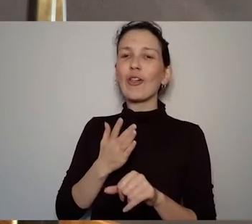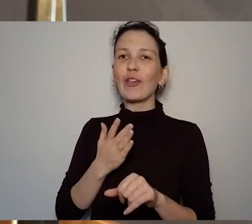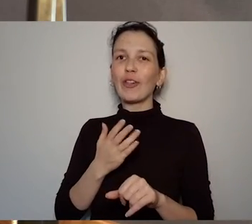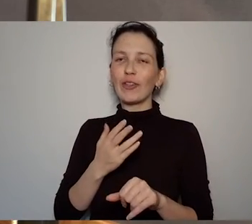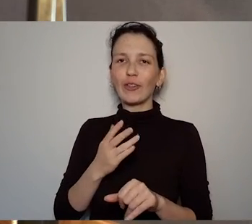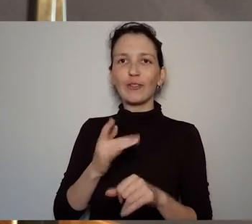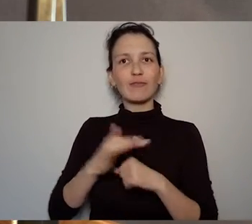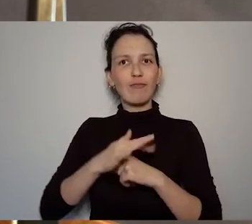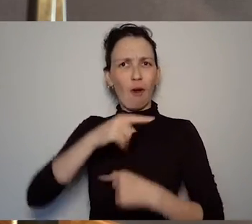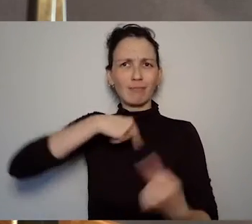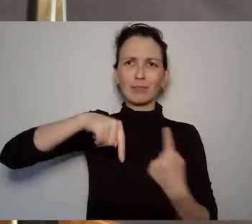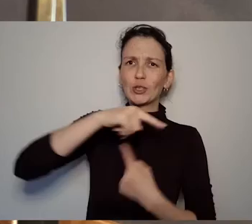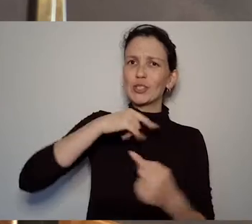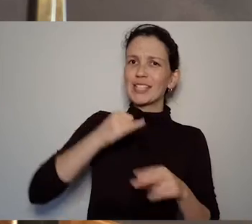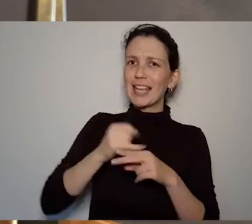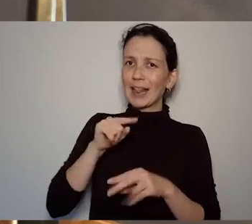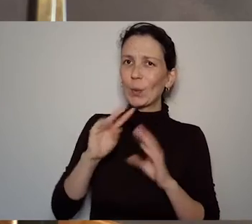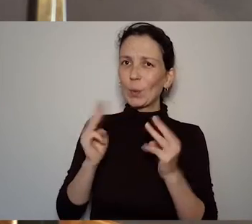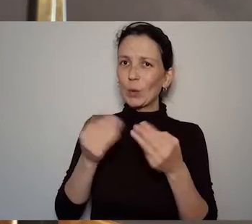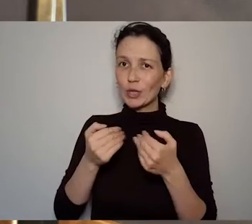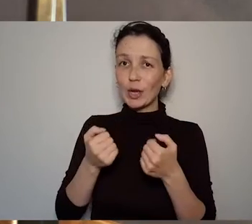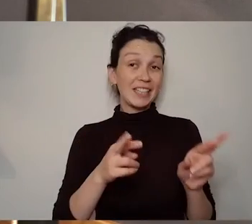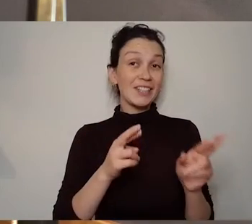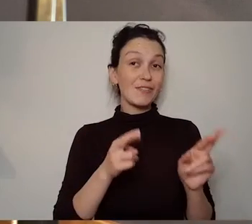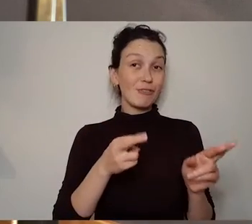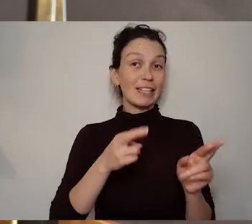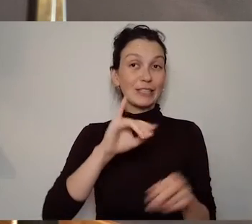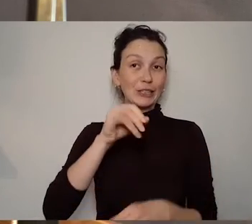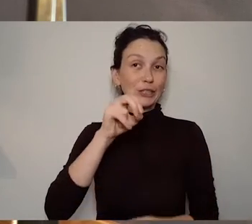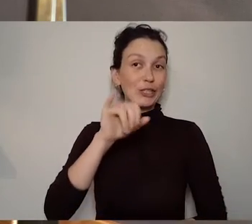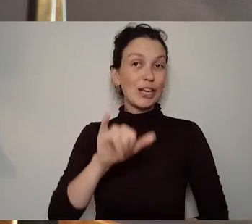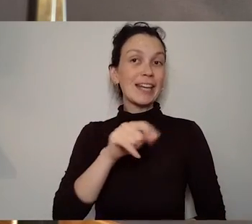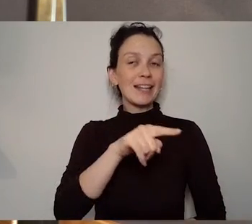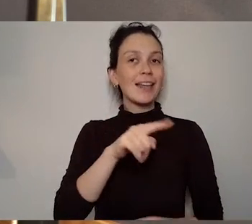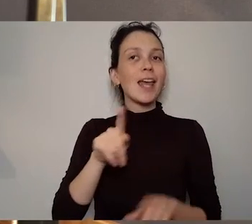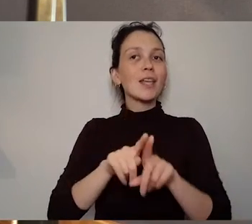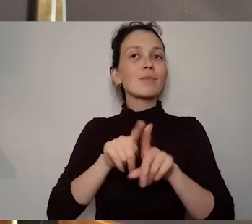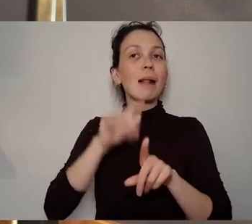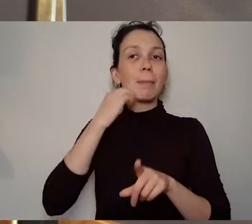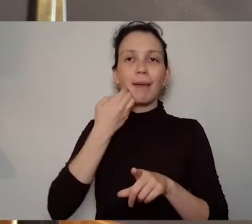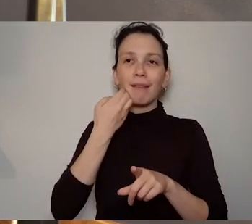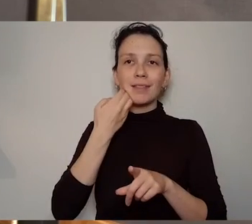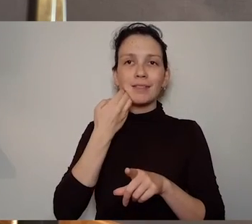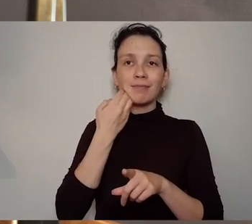part of what this project is about is allowing us all to challenge our biases you know so one of the